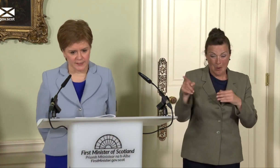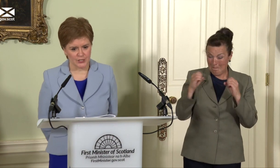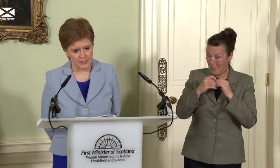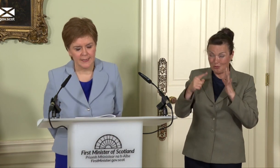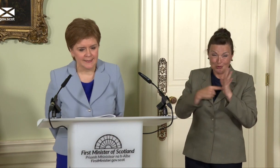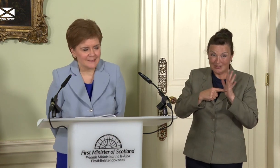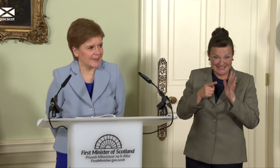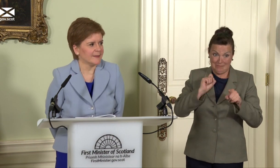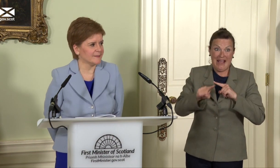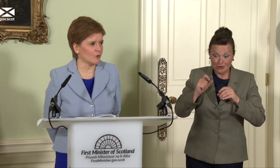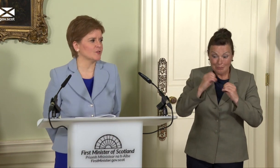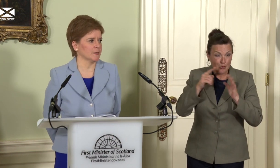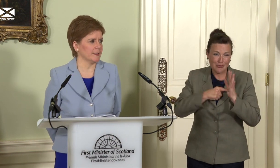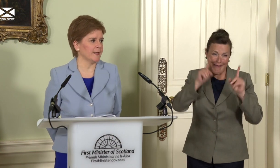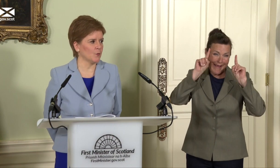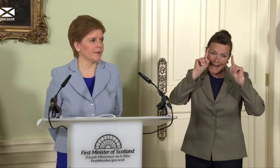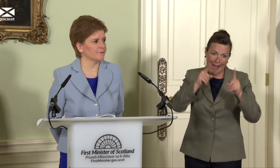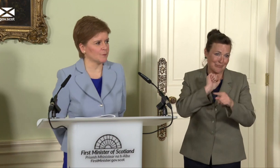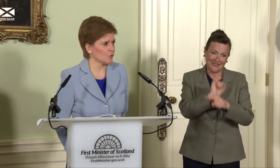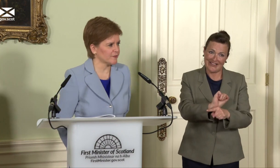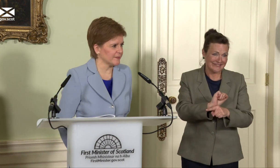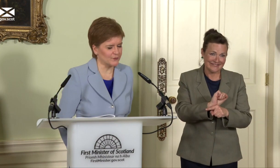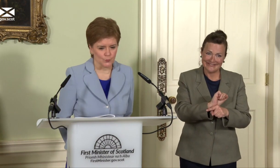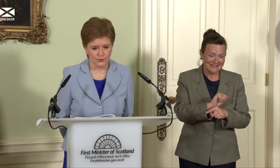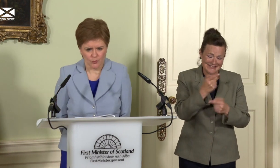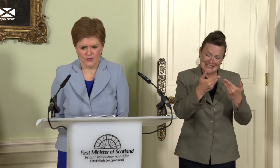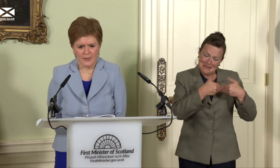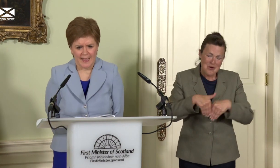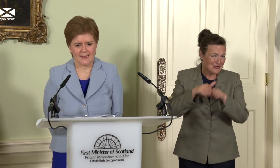actually – can stand, ultimately, in the way of democracy, so Scotland is going to get